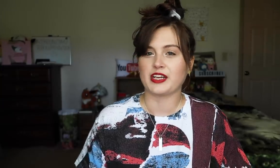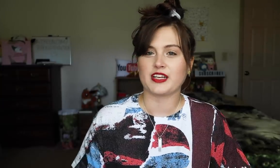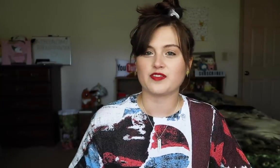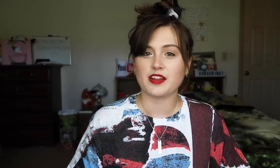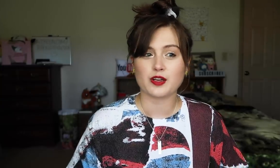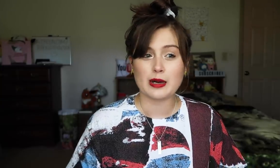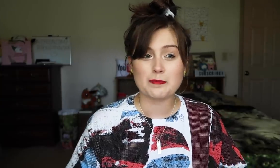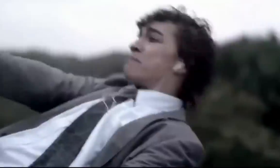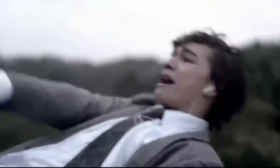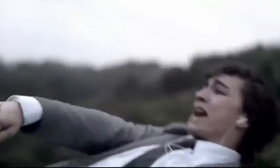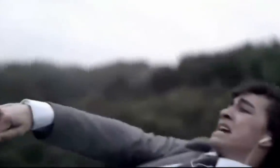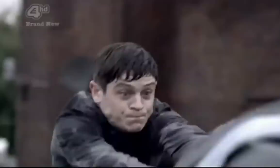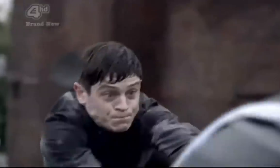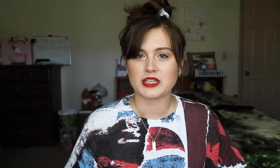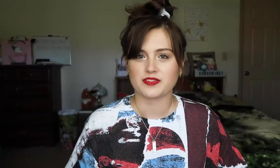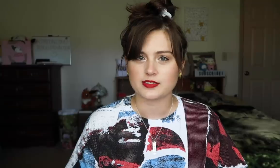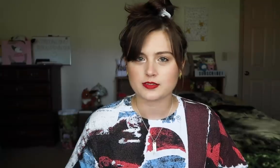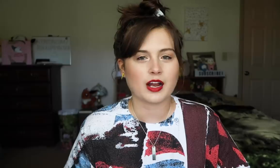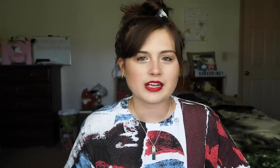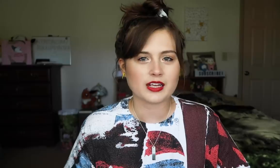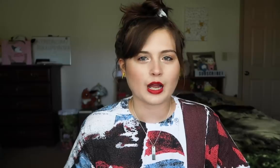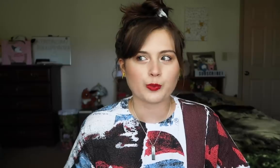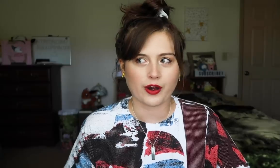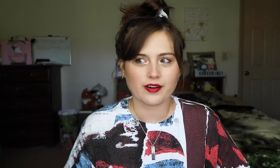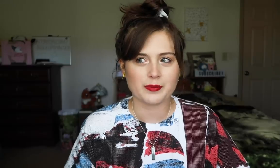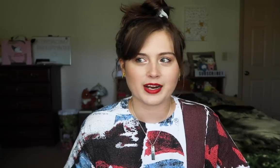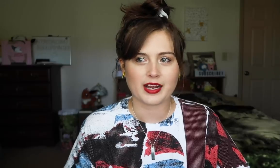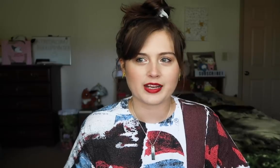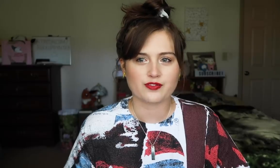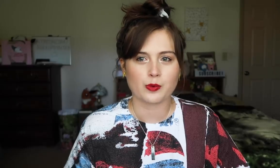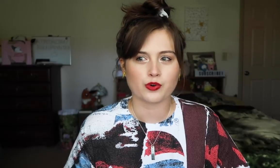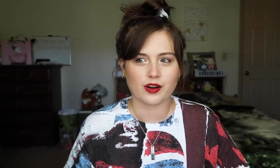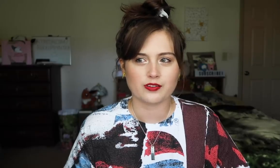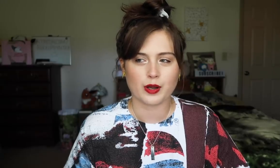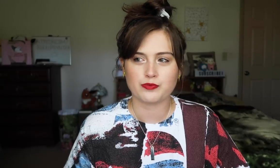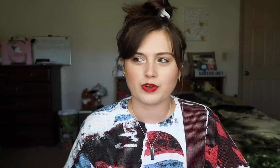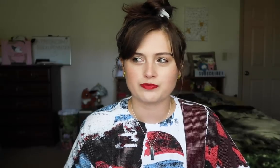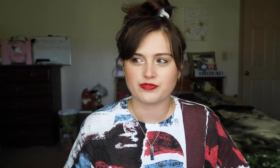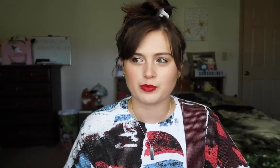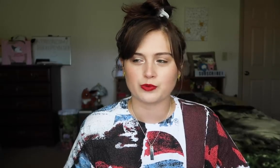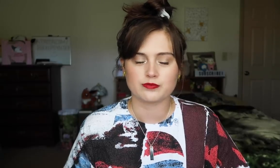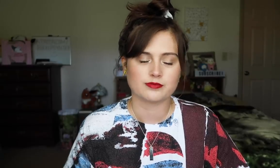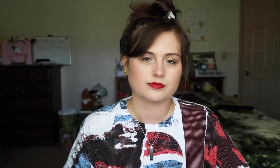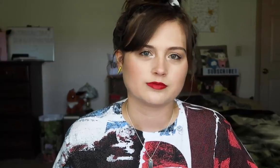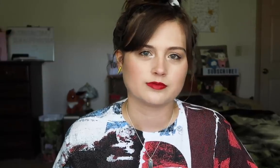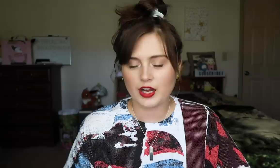you're thinking of Nathan going, "Barry!", in misfits. So, I can get library but I can't get February. Feb, Feb Febu...